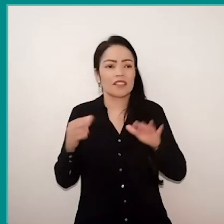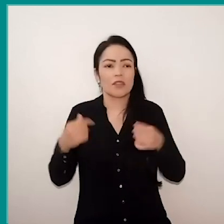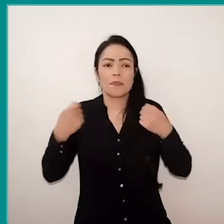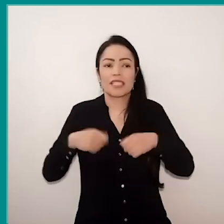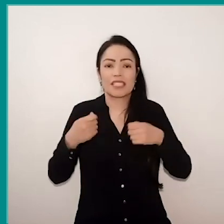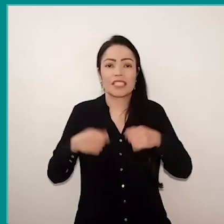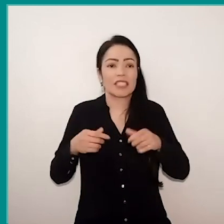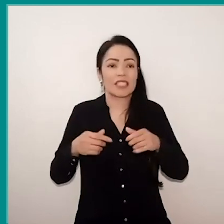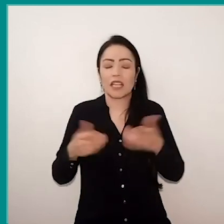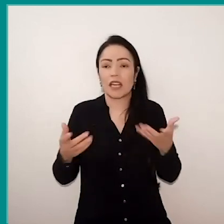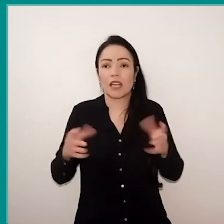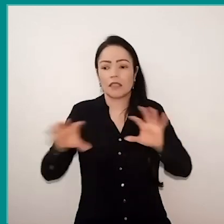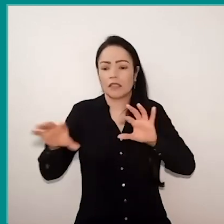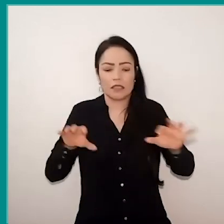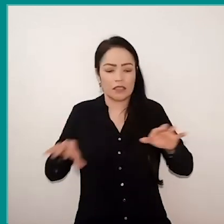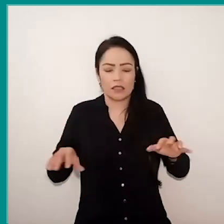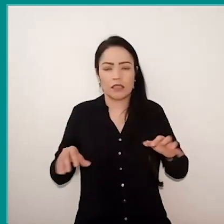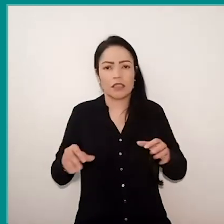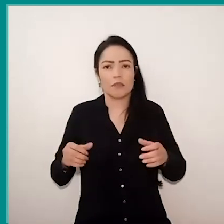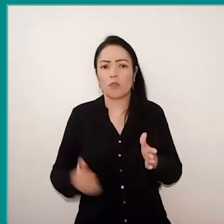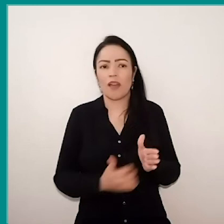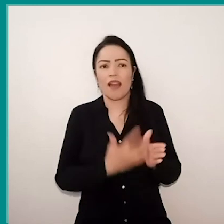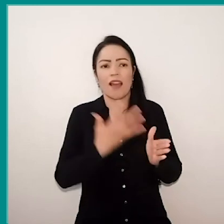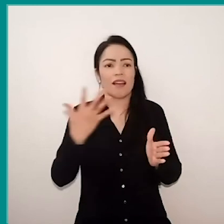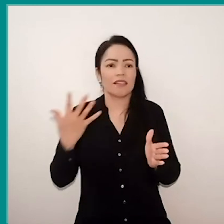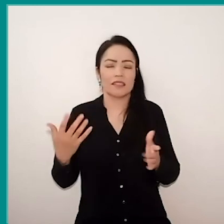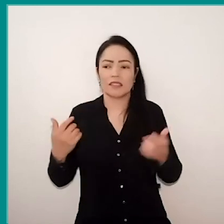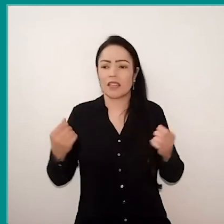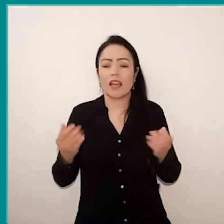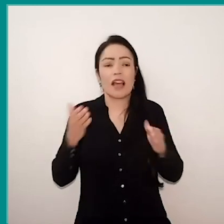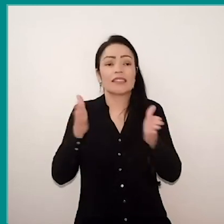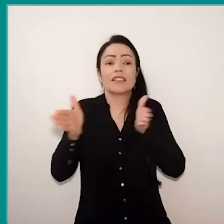multiply this resource to be able give that accessibility to everyone.